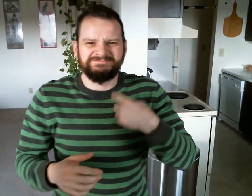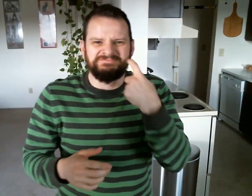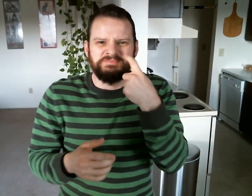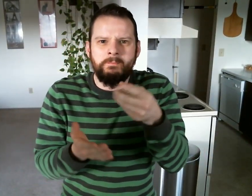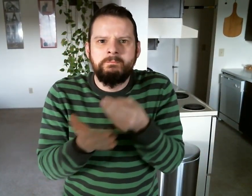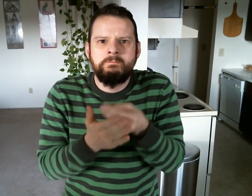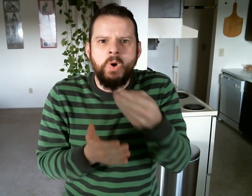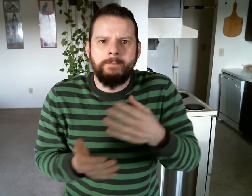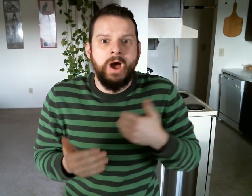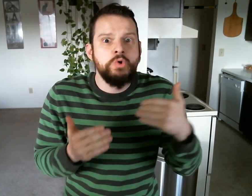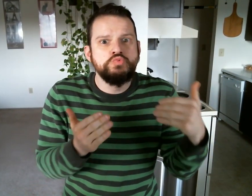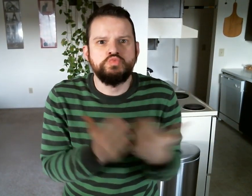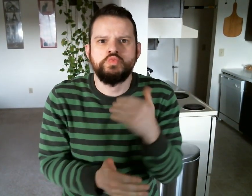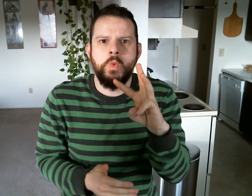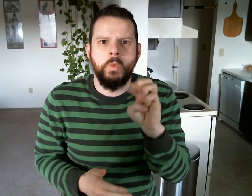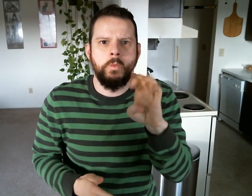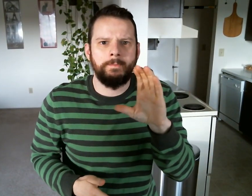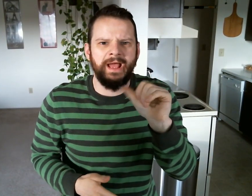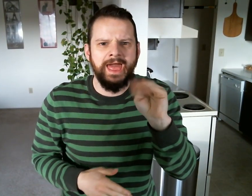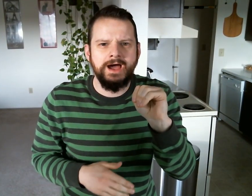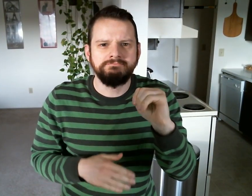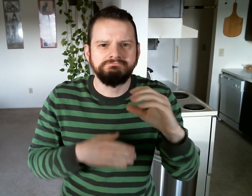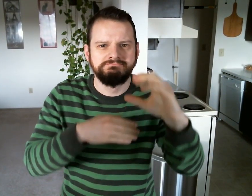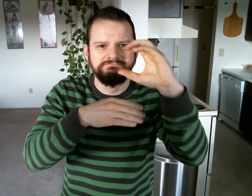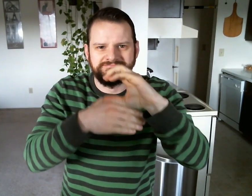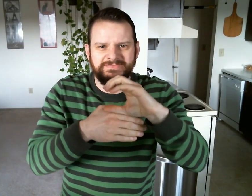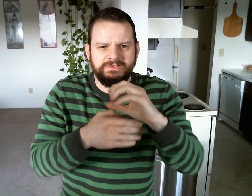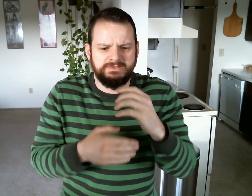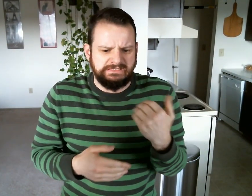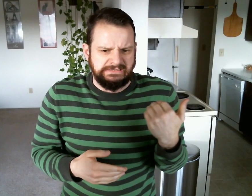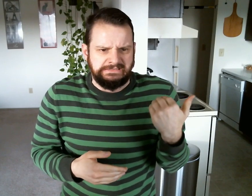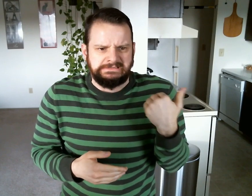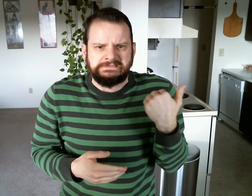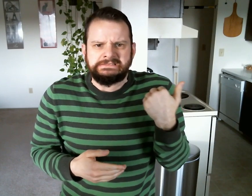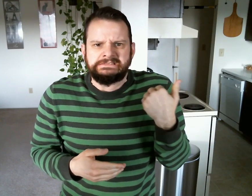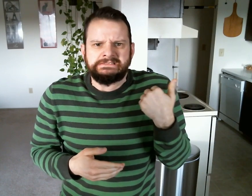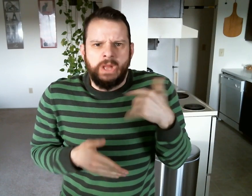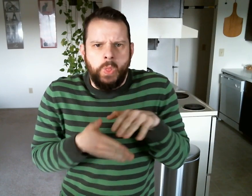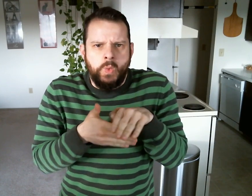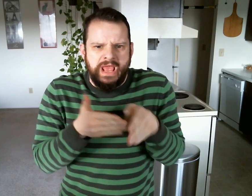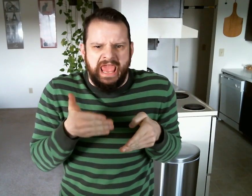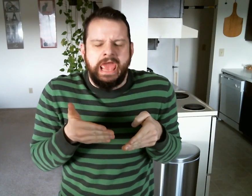I just bought a new webcam and installed it right this weekend.